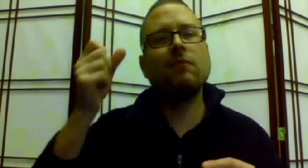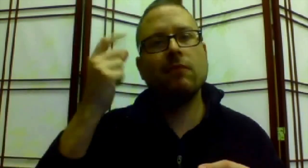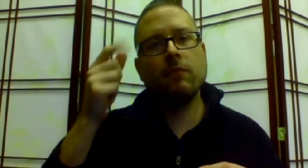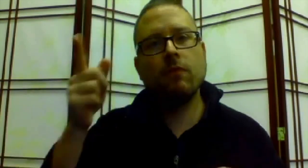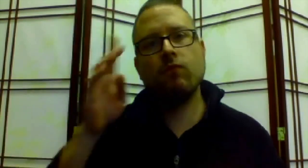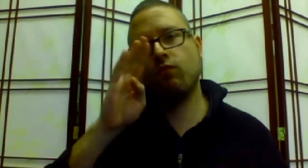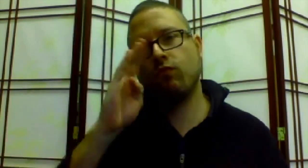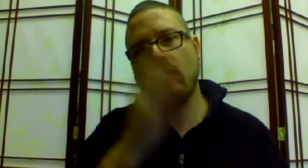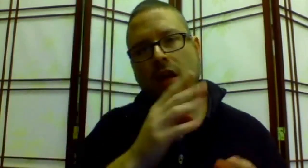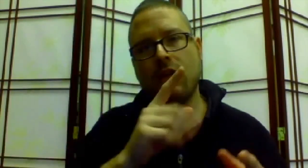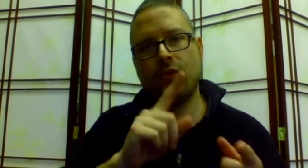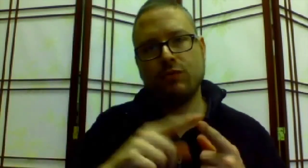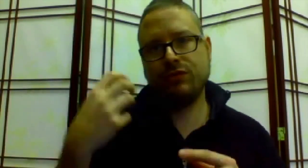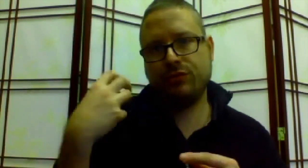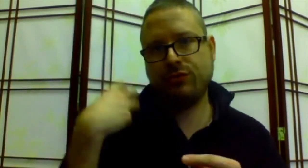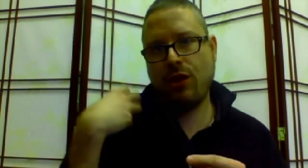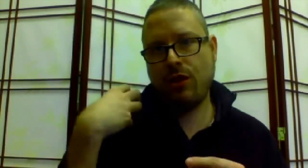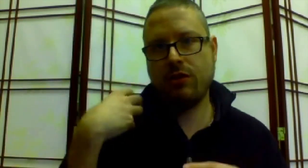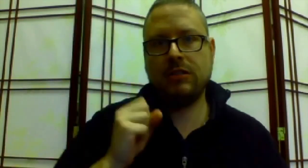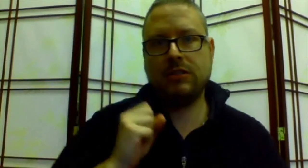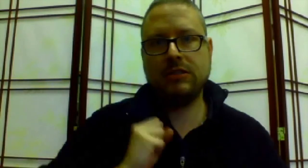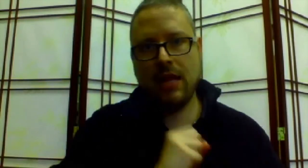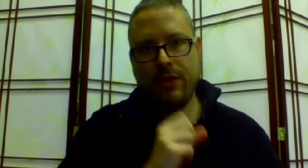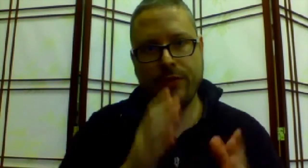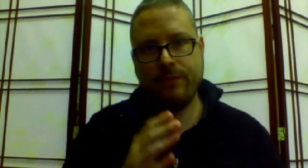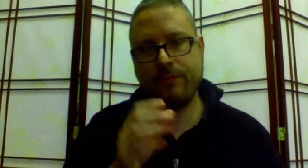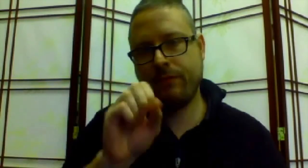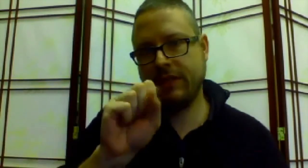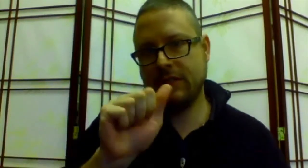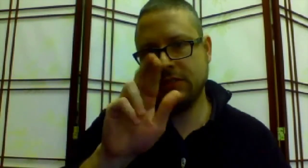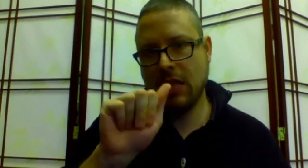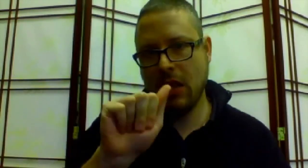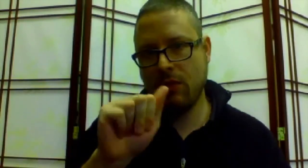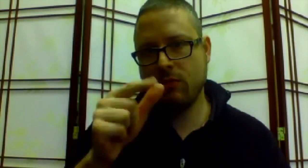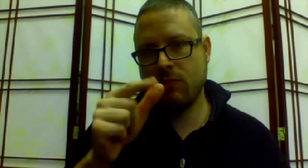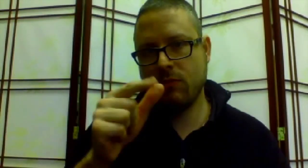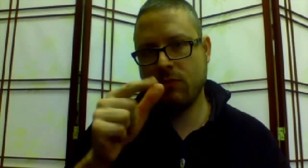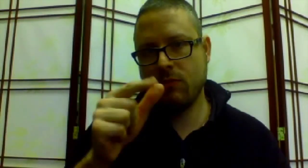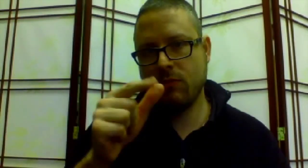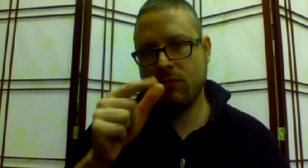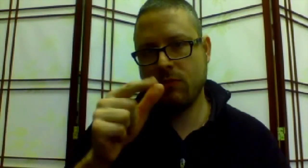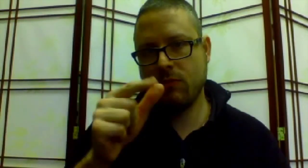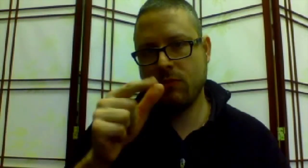with the chair being Senator Sara G-- [video glitch]--R.